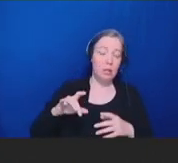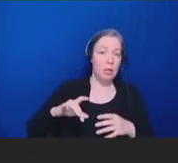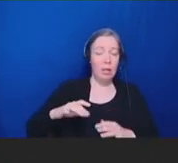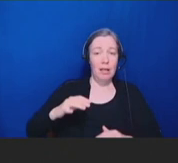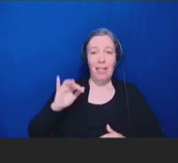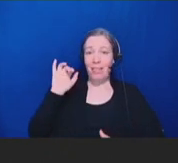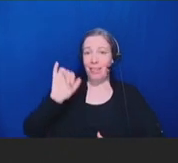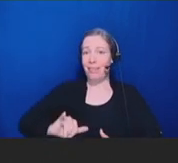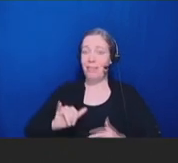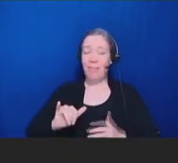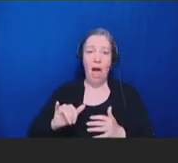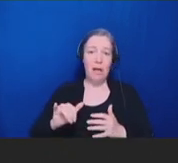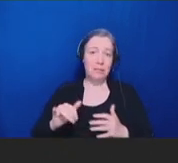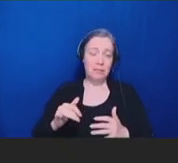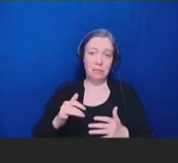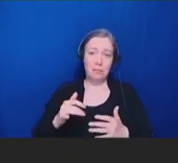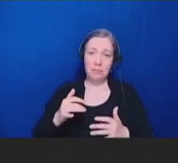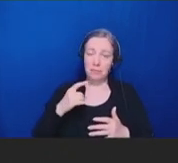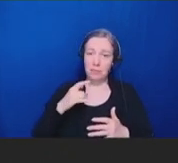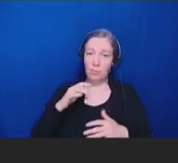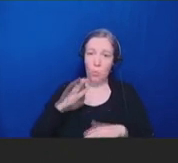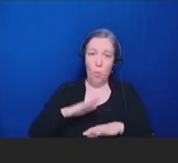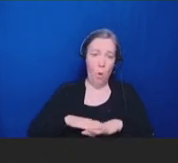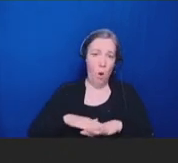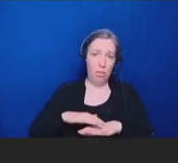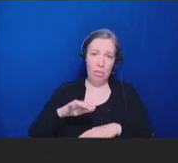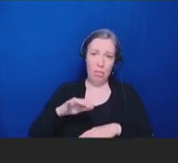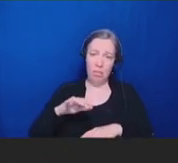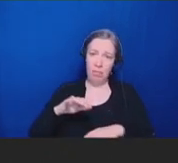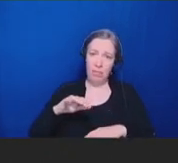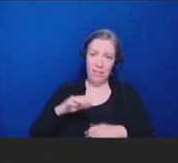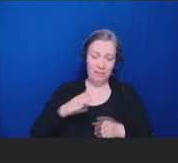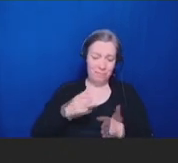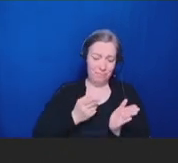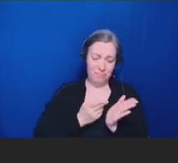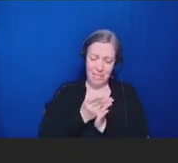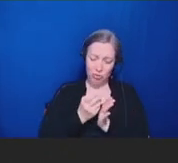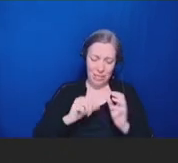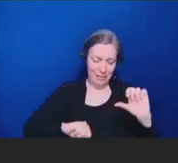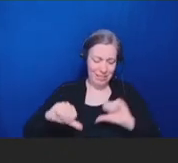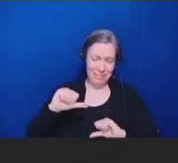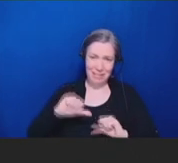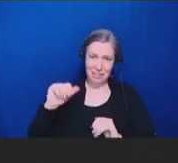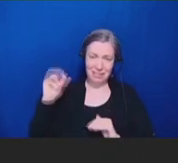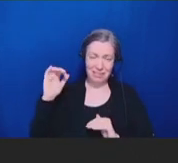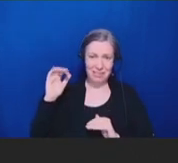led to the development of the COVID vaccines is just the tip of the iceberg. Vaccine opposition